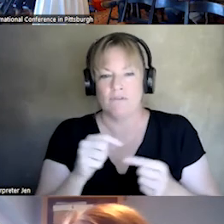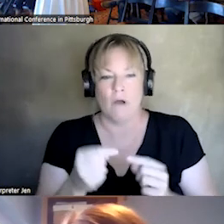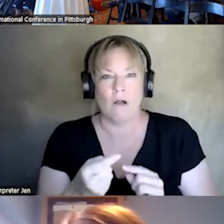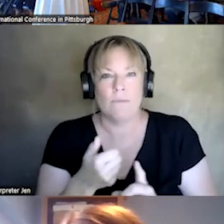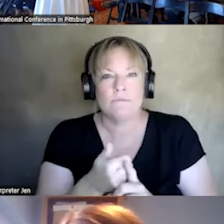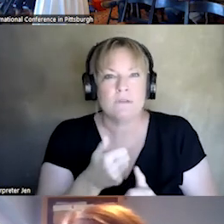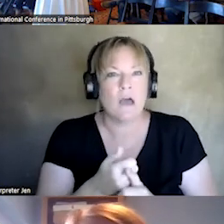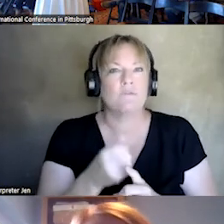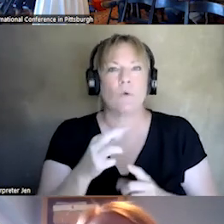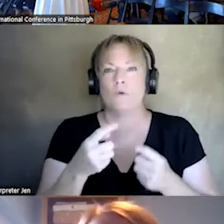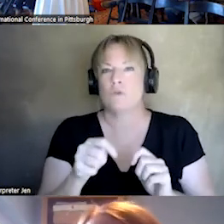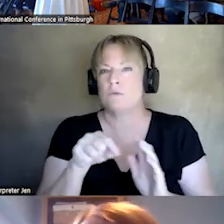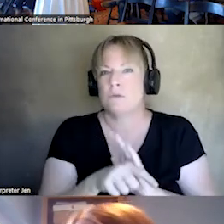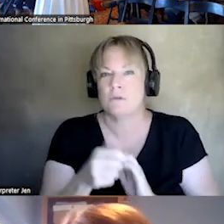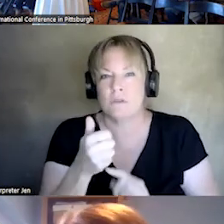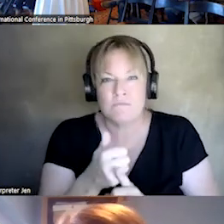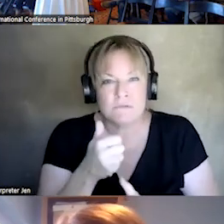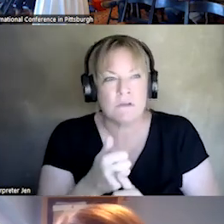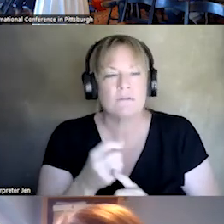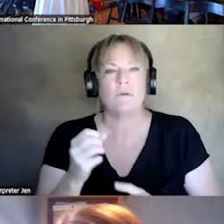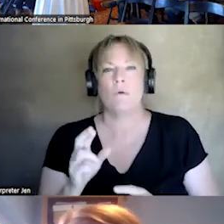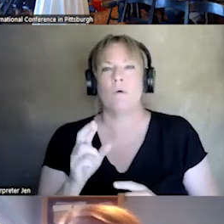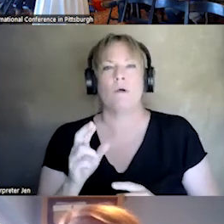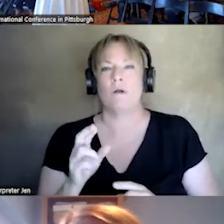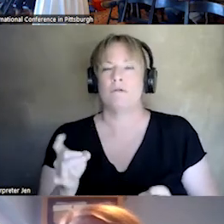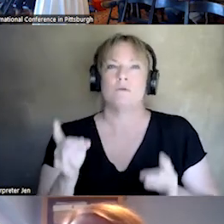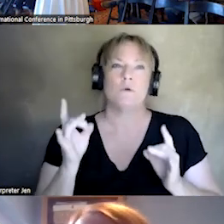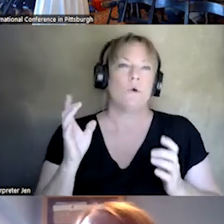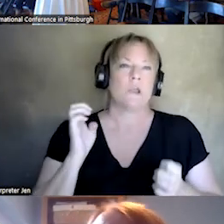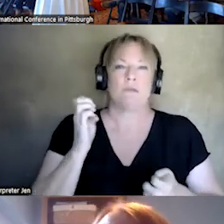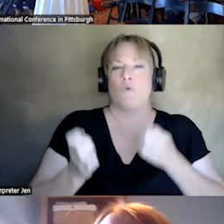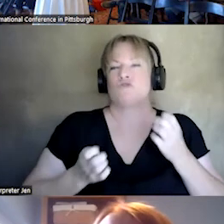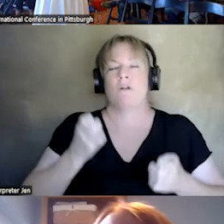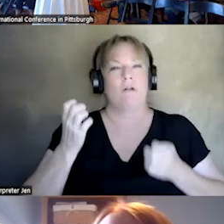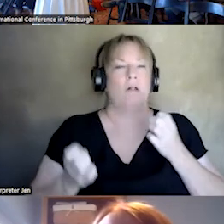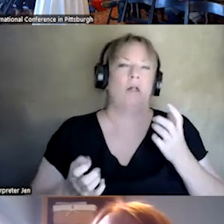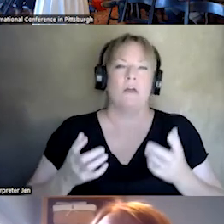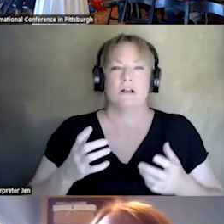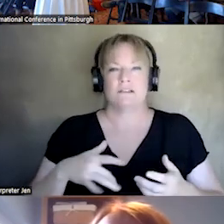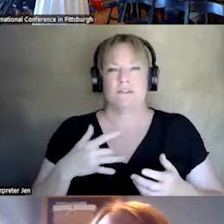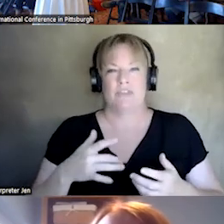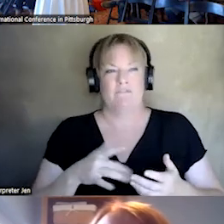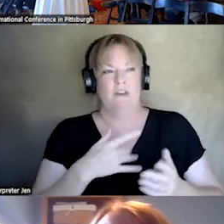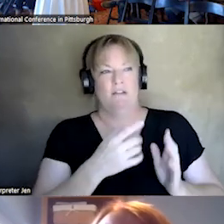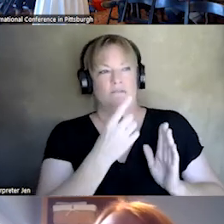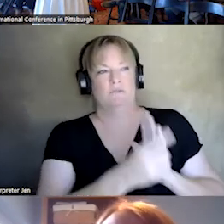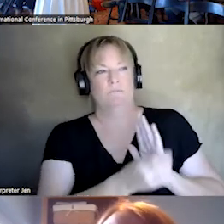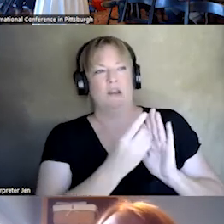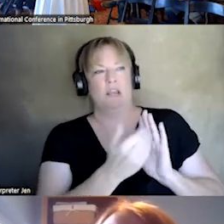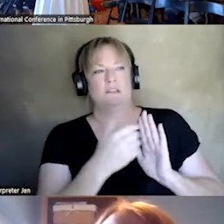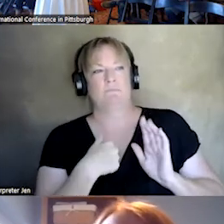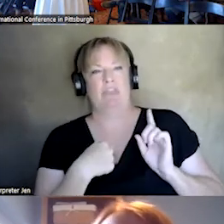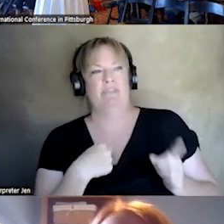TO COMMIT SUICIDE. OR JUST IN EXTREME EMOTIONAL STATE. SOMETIMES DISCRIMINATED AGAINST. STIGMA.